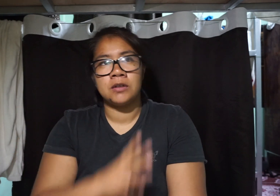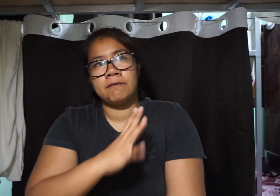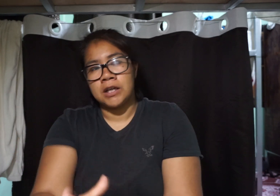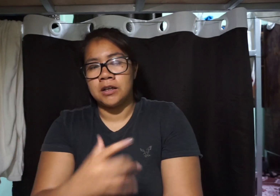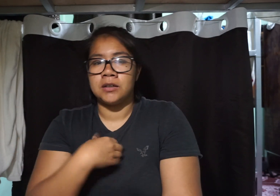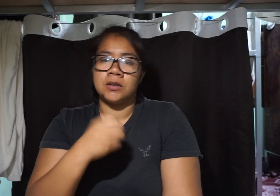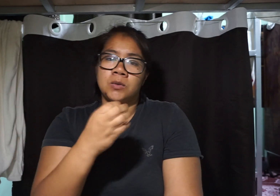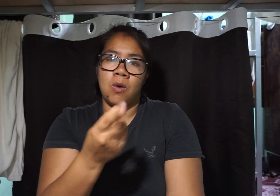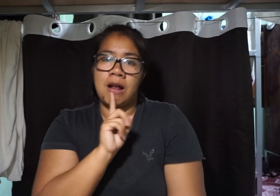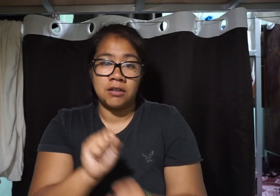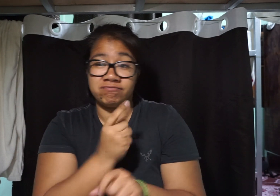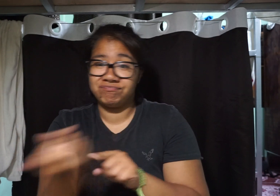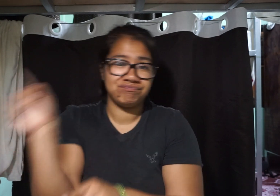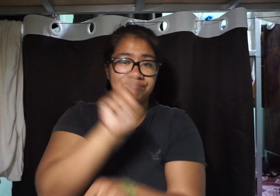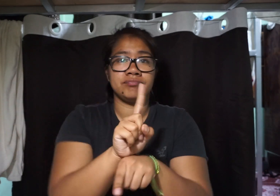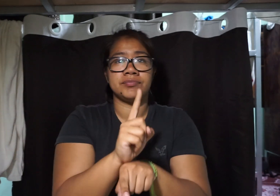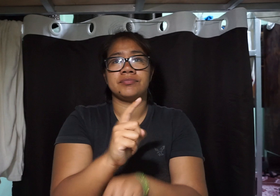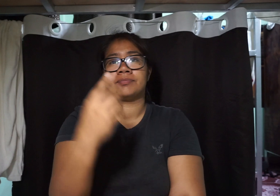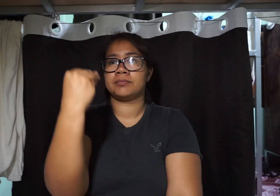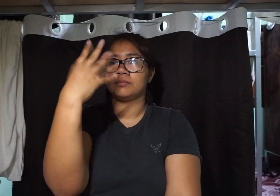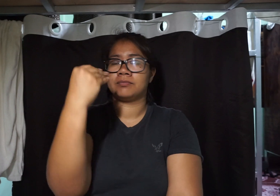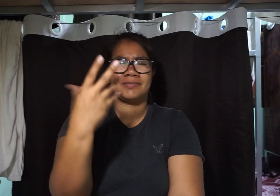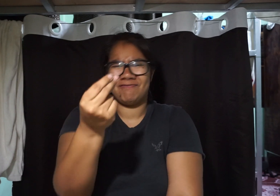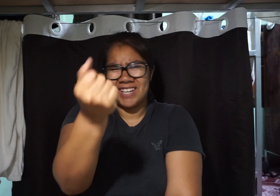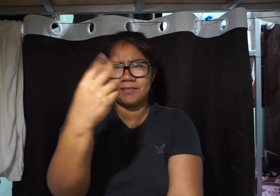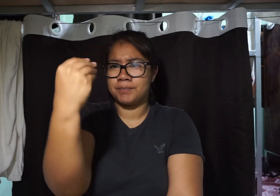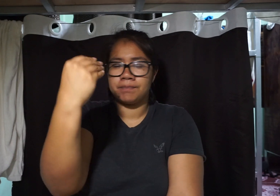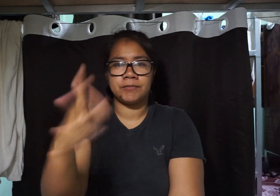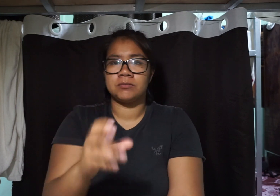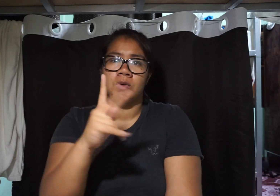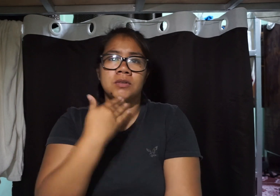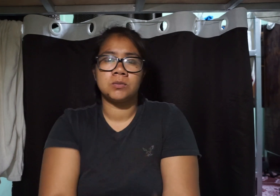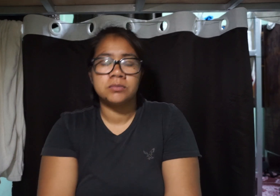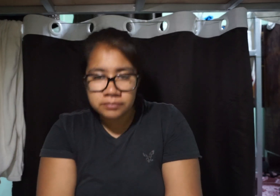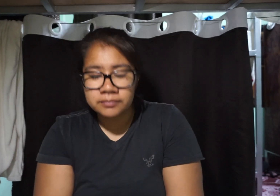So fine, I literally went and let them take my picture It was fast! They said ok, thank you